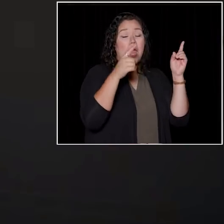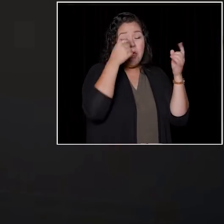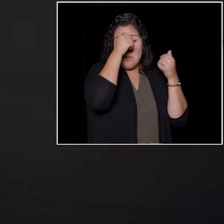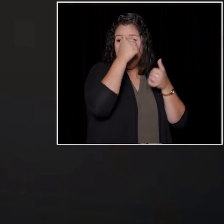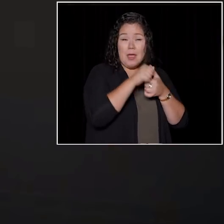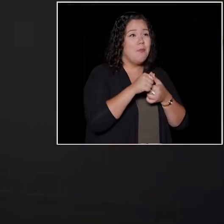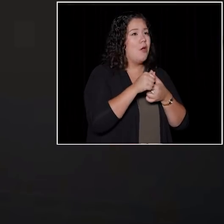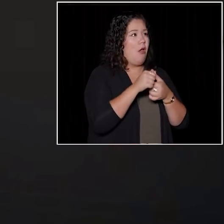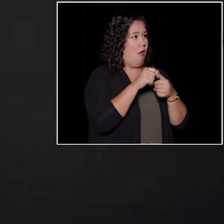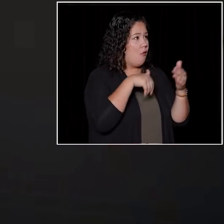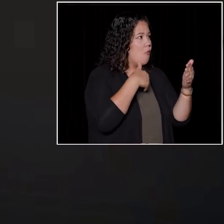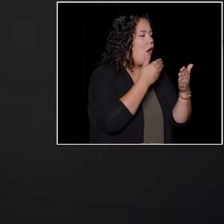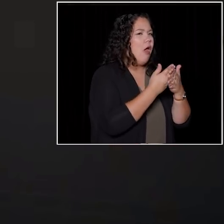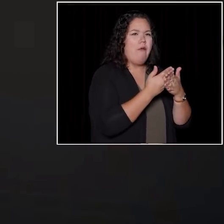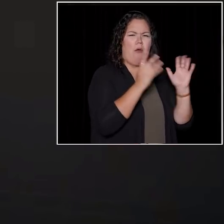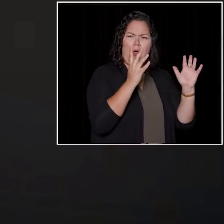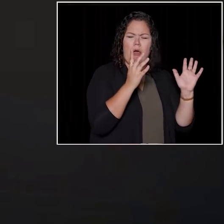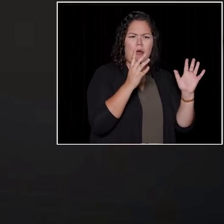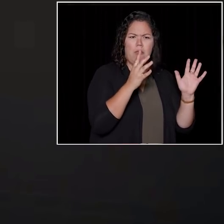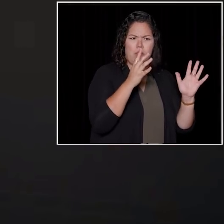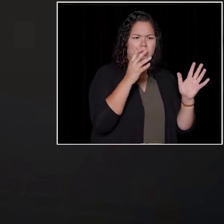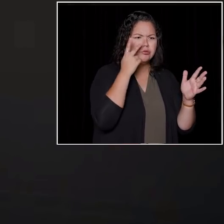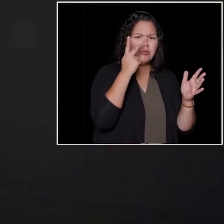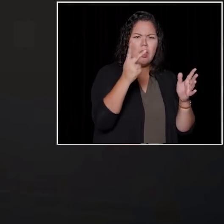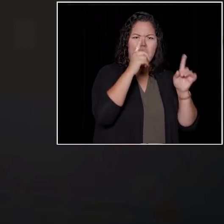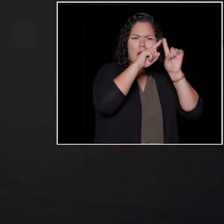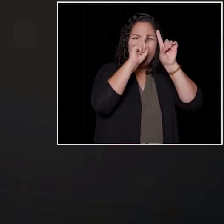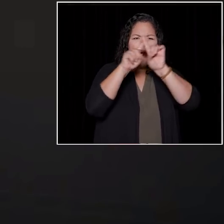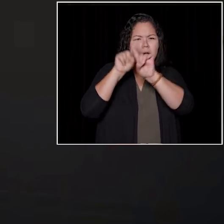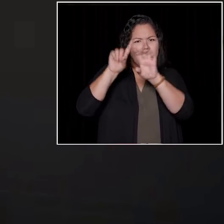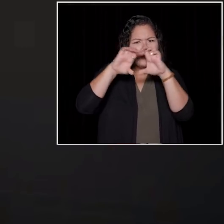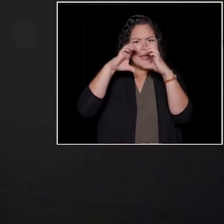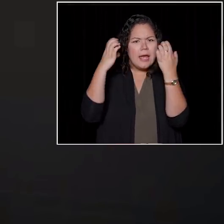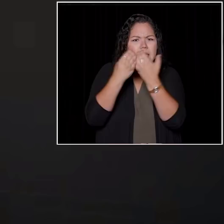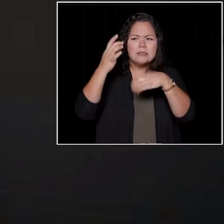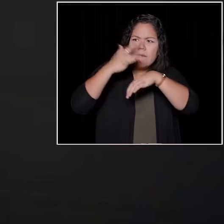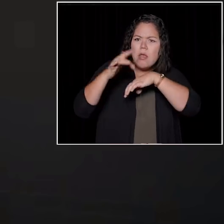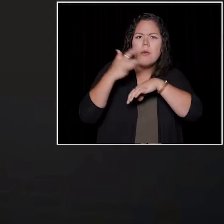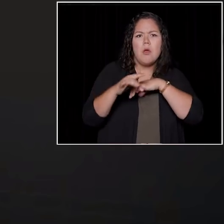and I remember just going through all of the different classes that you could take and all the different faculties that there were.